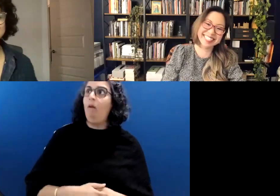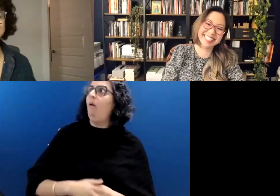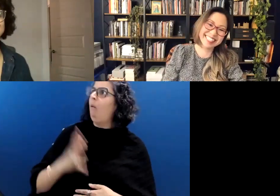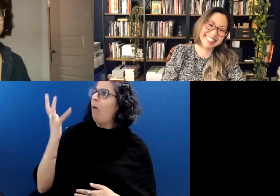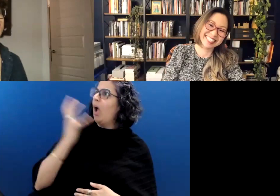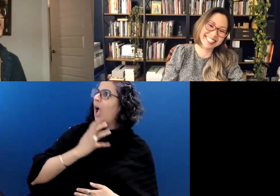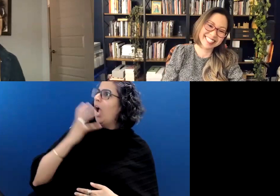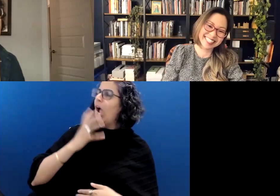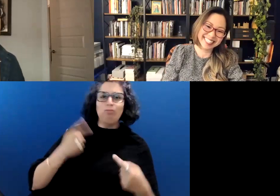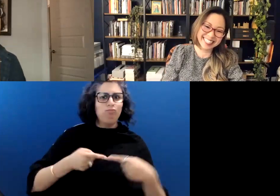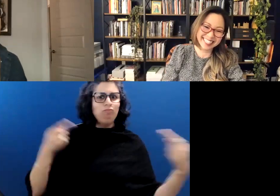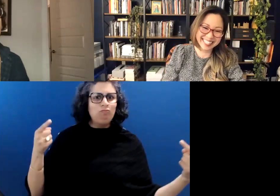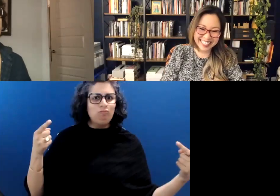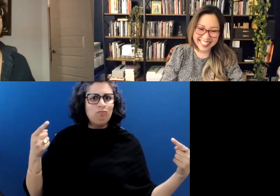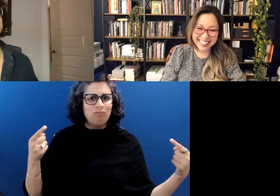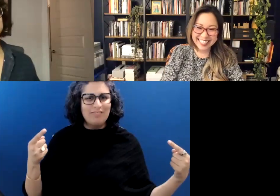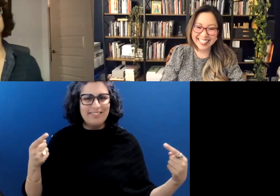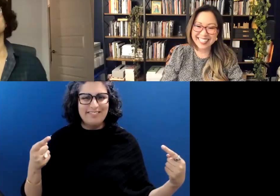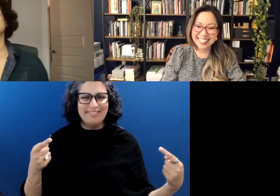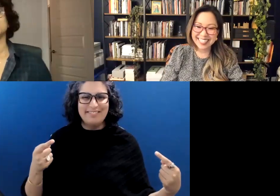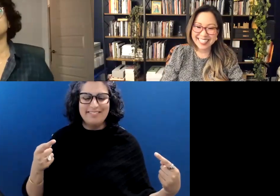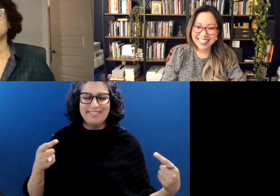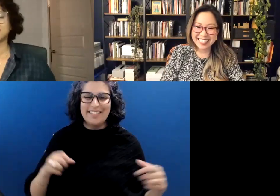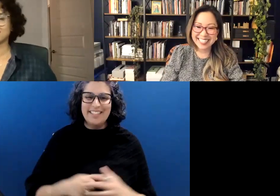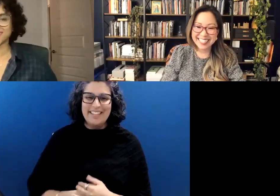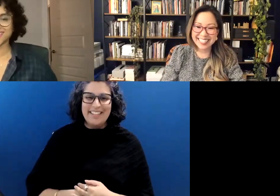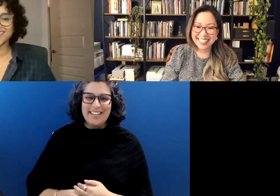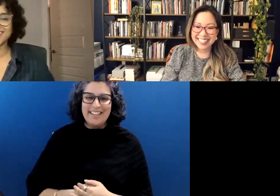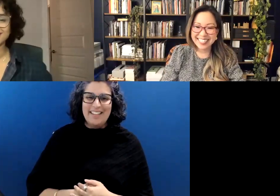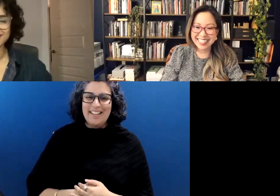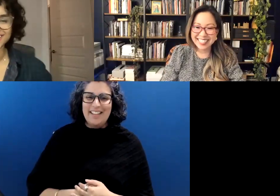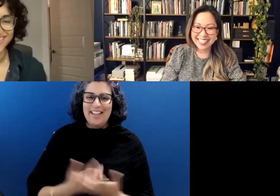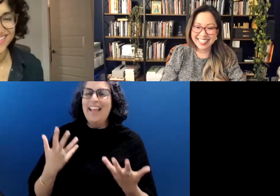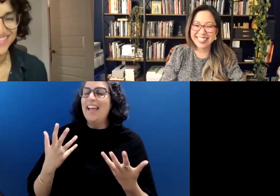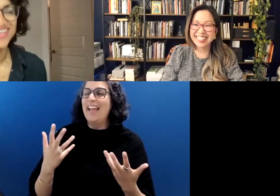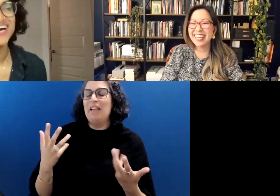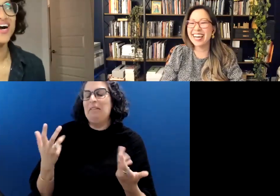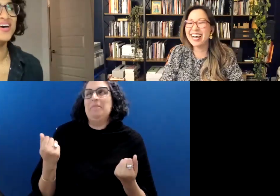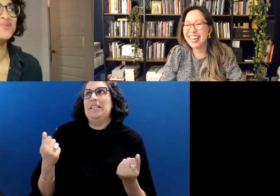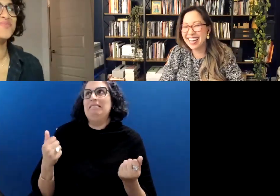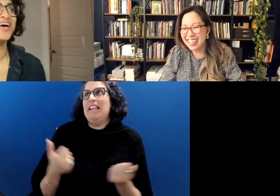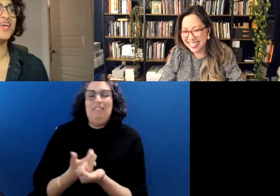But really oh, my gosh, see, that's yeah. What is anything.